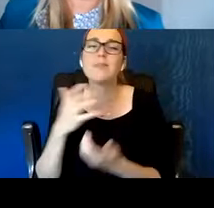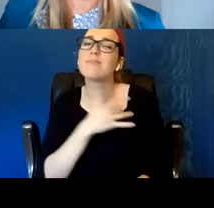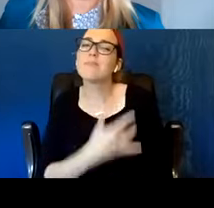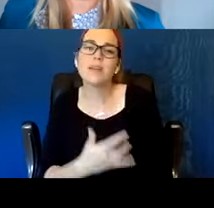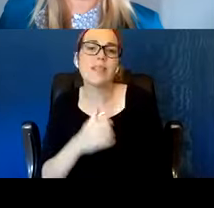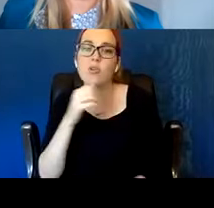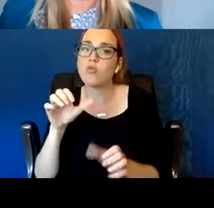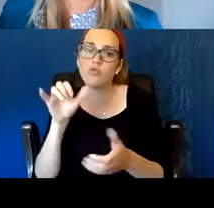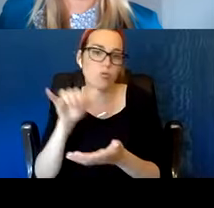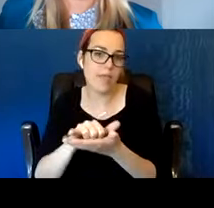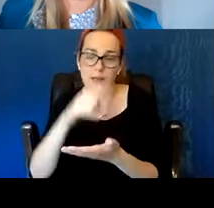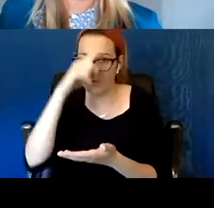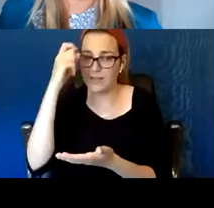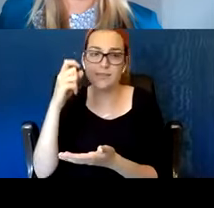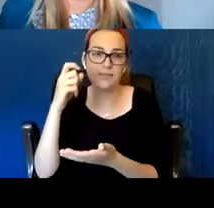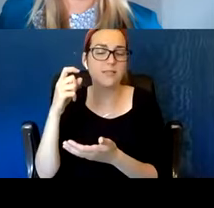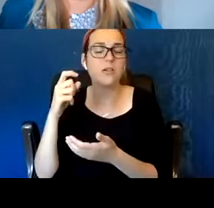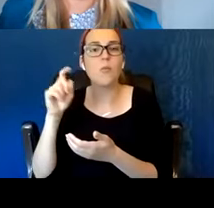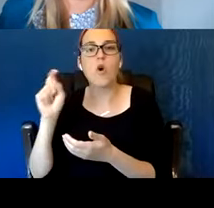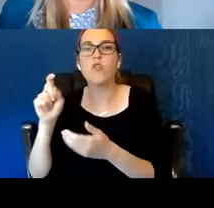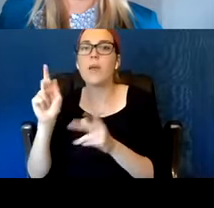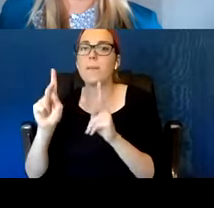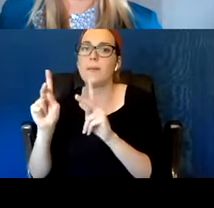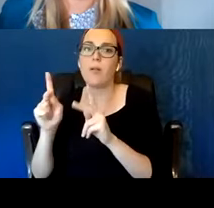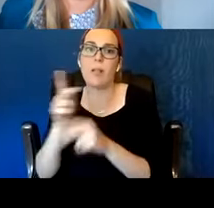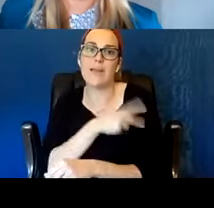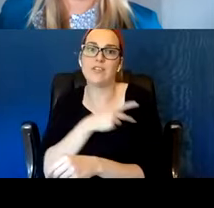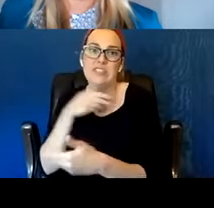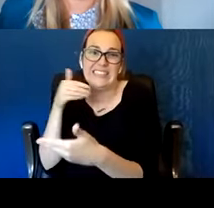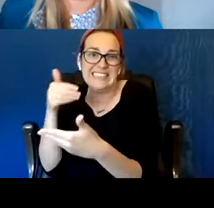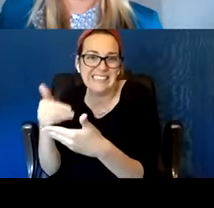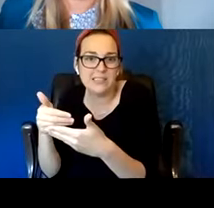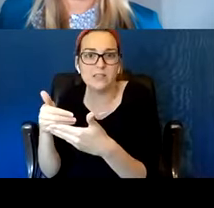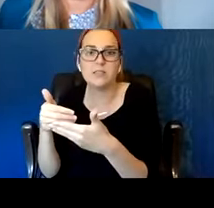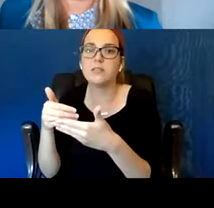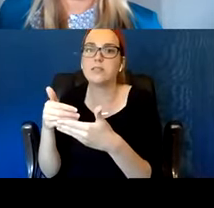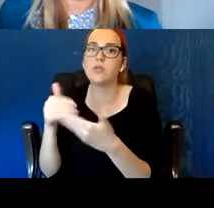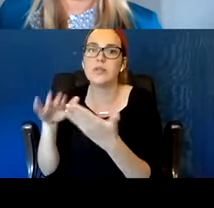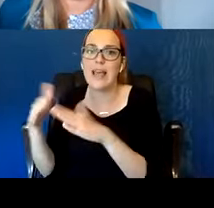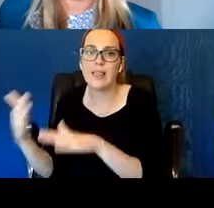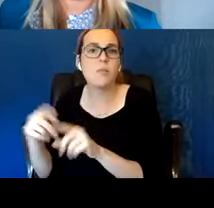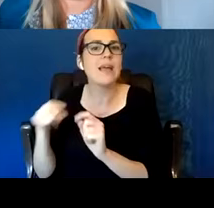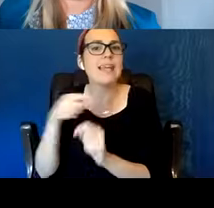that I had made this deal for him. And he's like, I don't wanna go. I was like, what do you mean you don't wanna go?